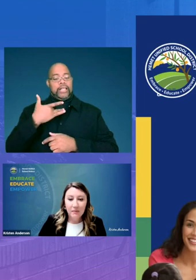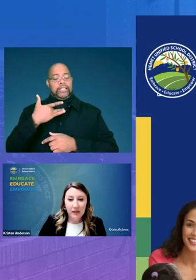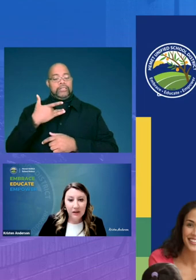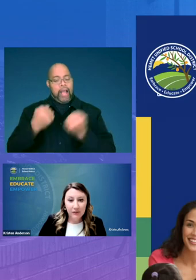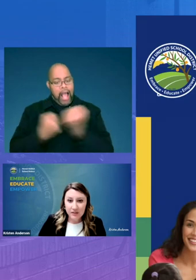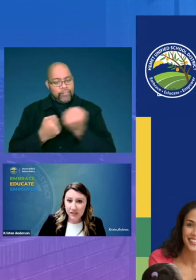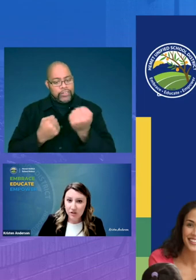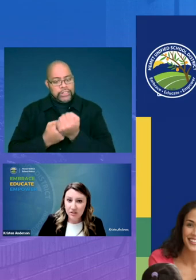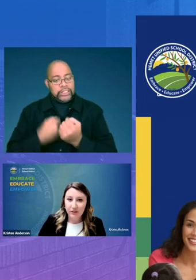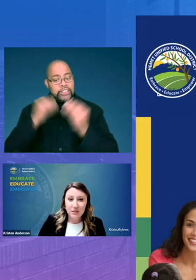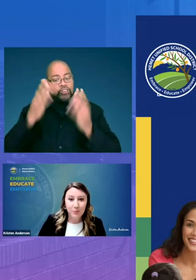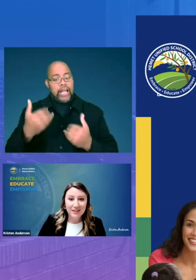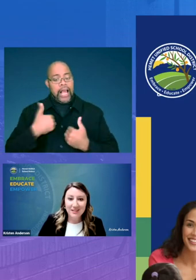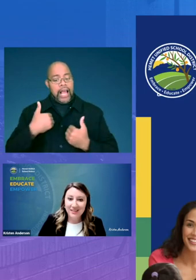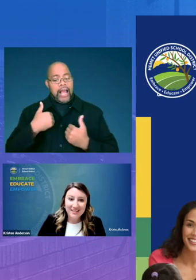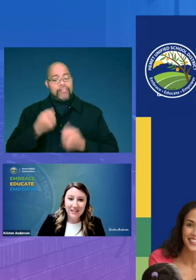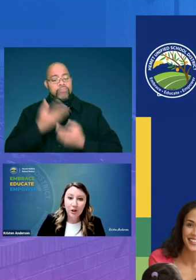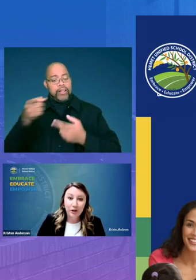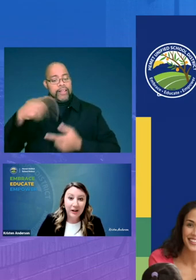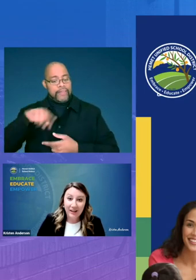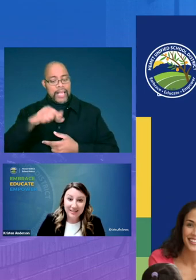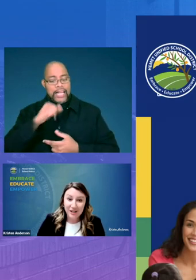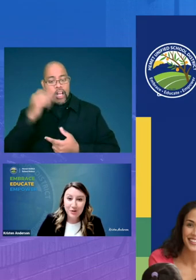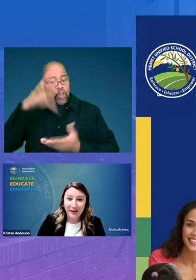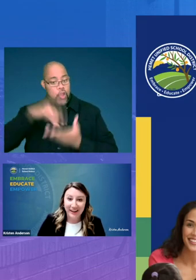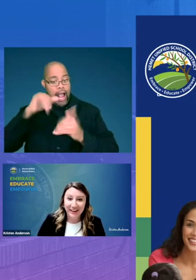many of our teachers have expressed that they didn't learn how to teach reading